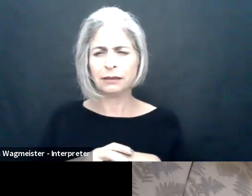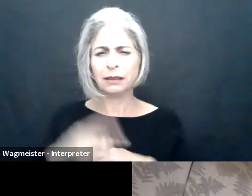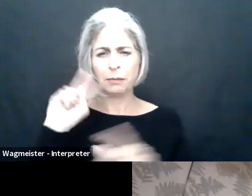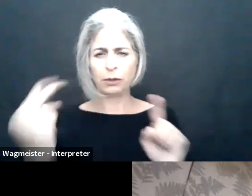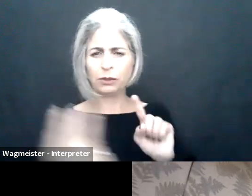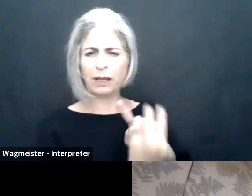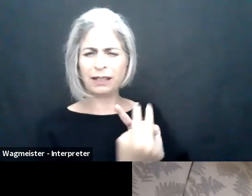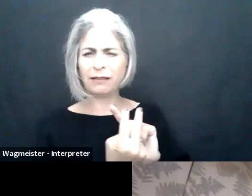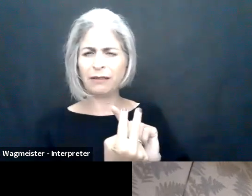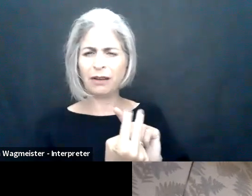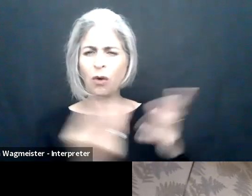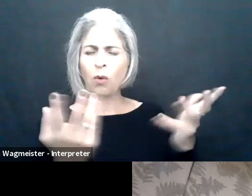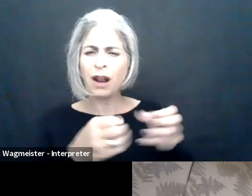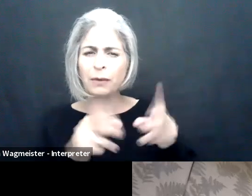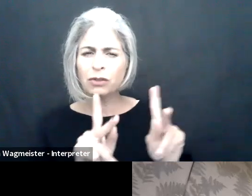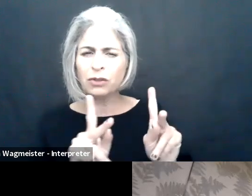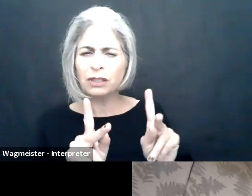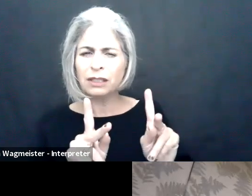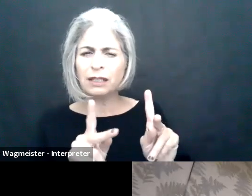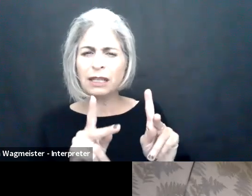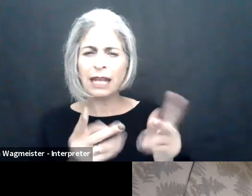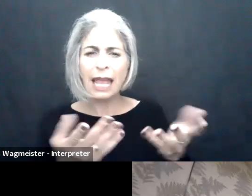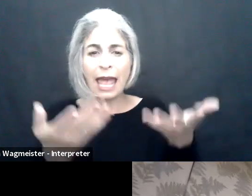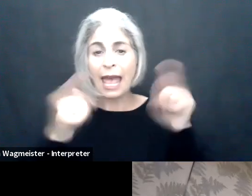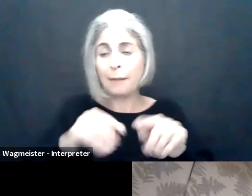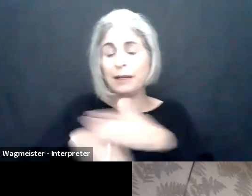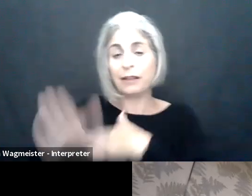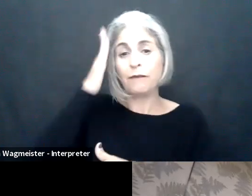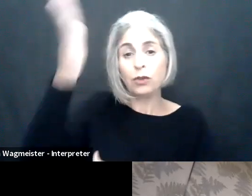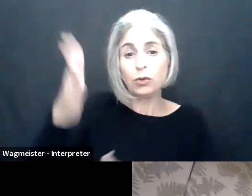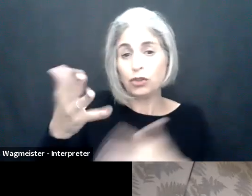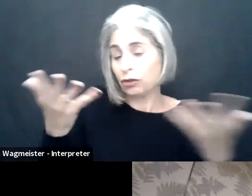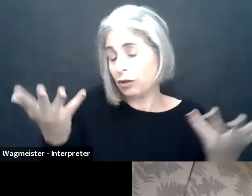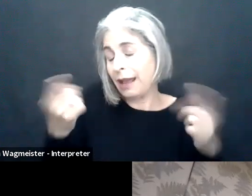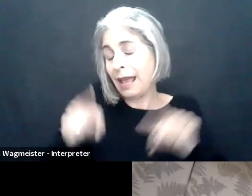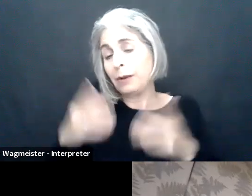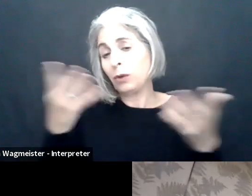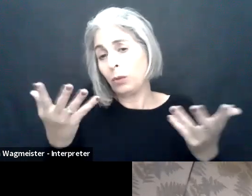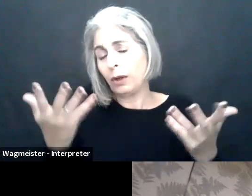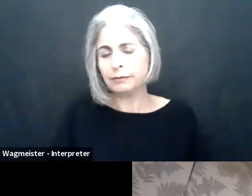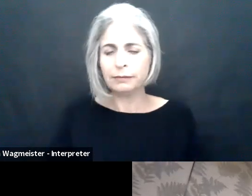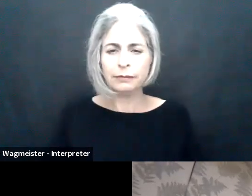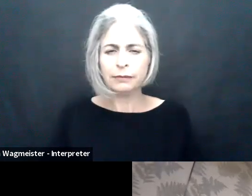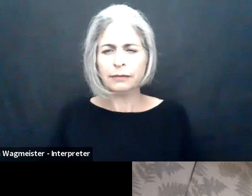And then the last but not least we will. [ audio echoing ] -- what opportunities